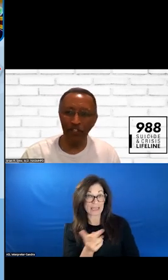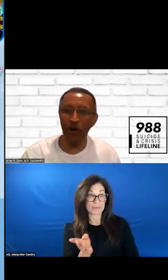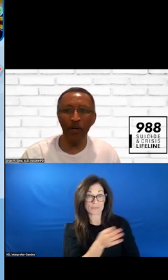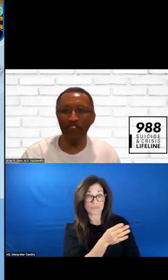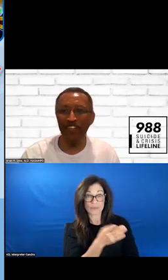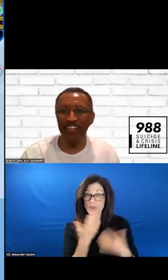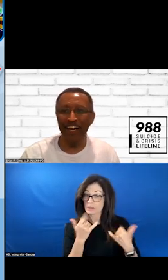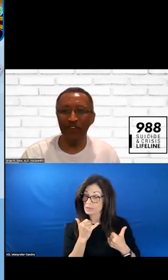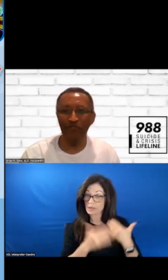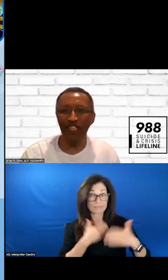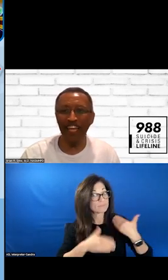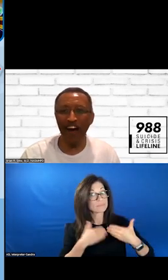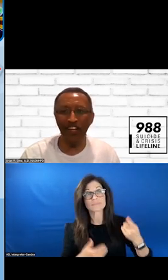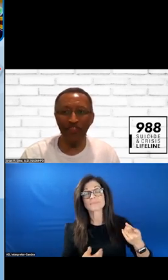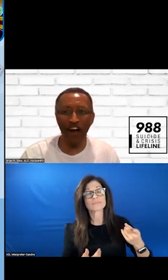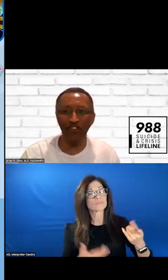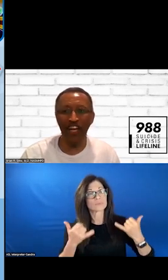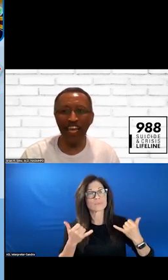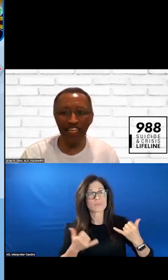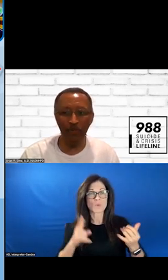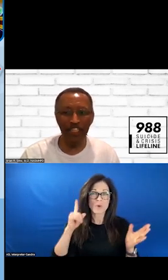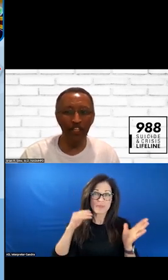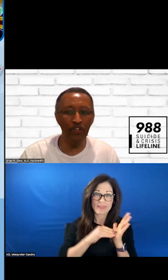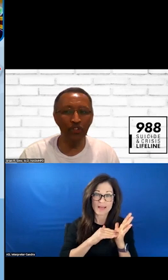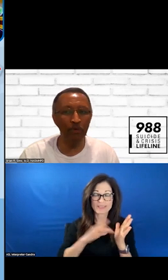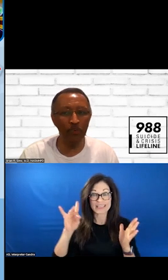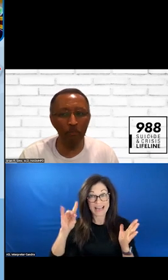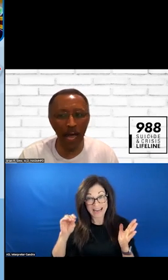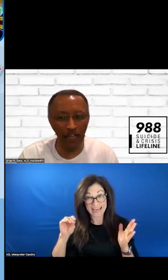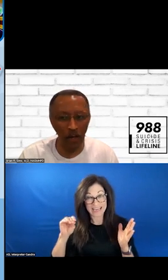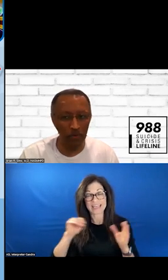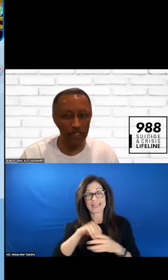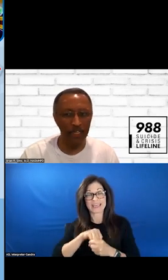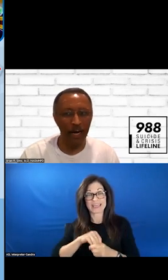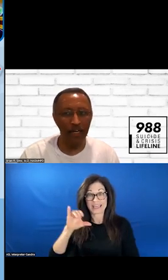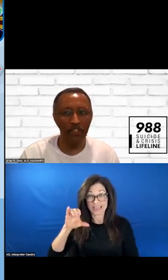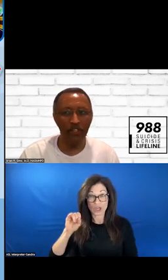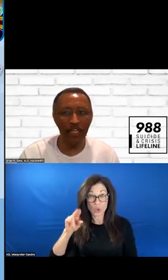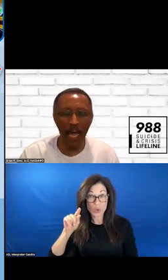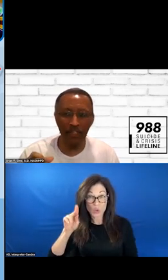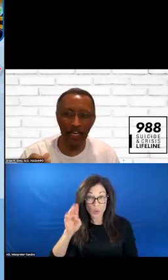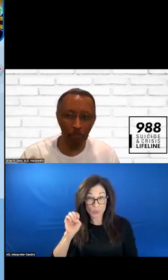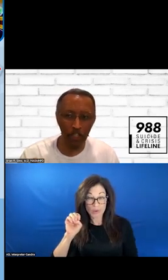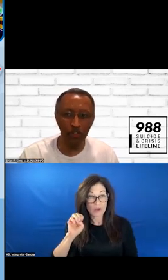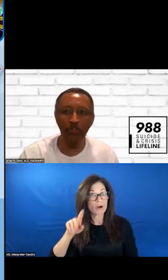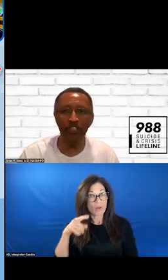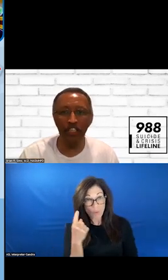IS STILL GOING. WE HAVE REACHED 1,080 WITH THE YOUTUBE. THE YOUTH